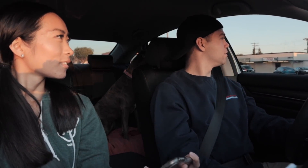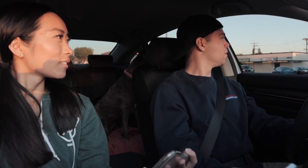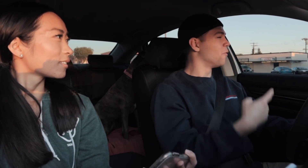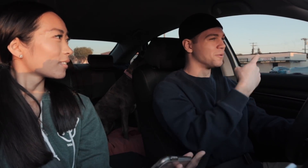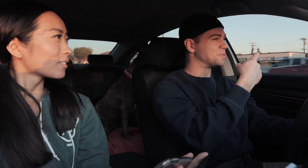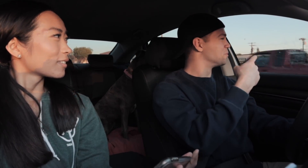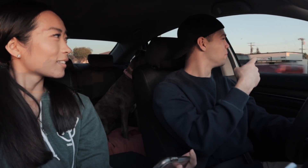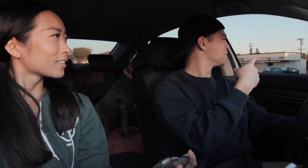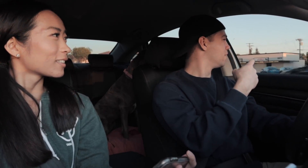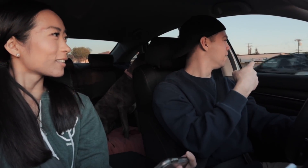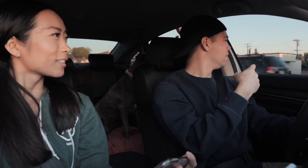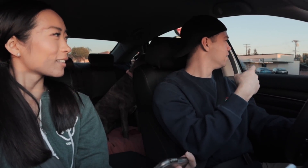R: Oh a donut place